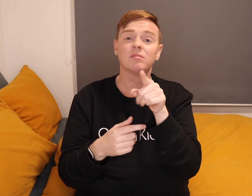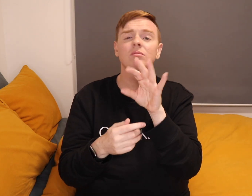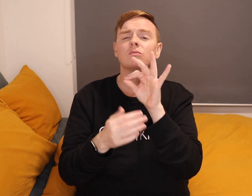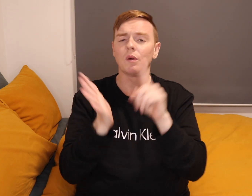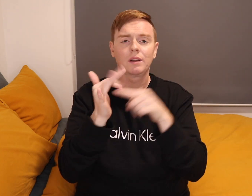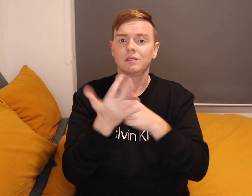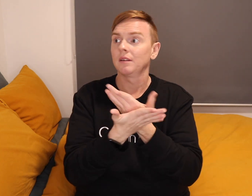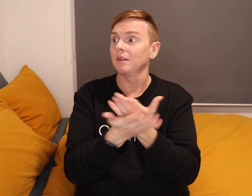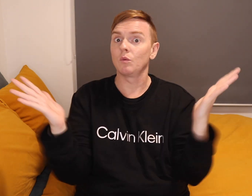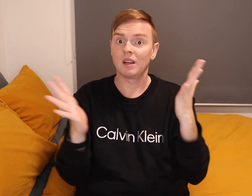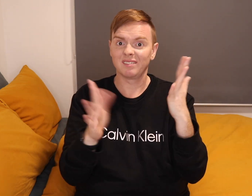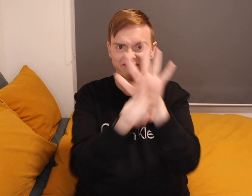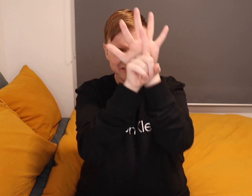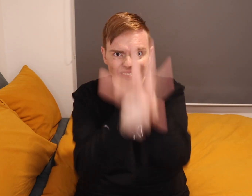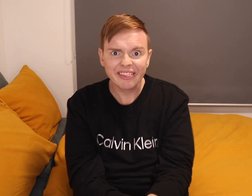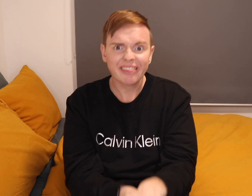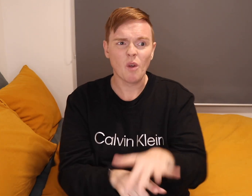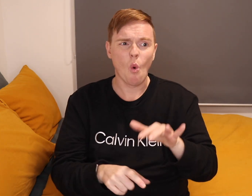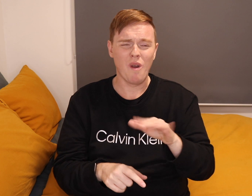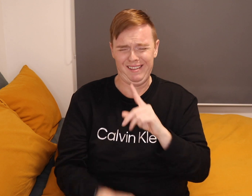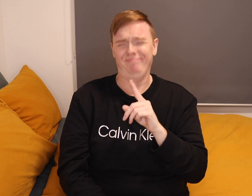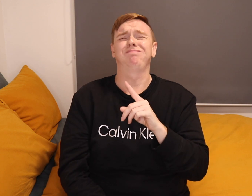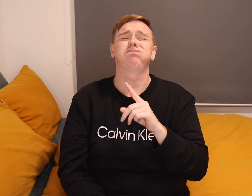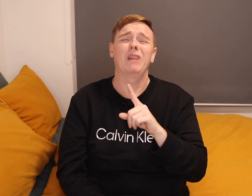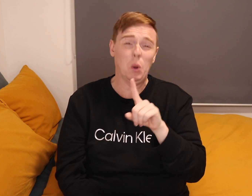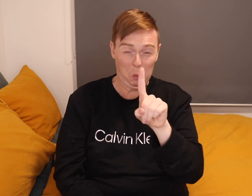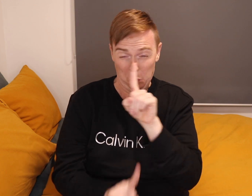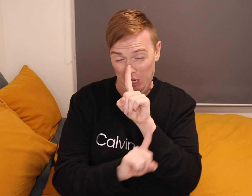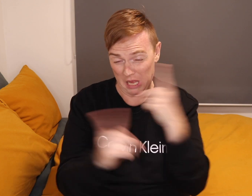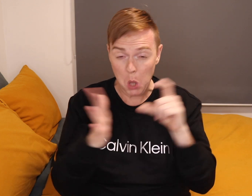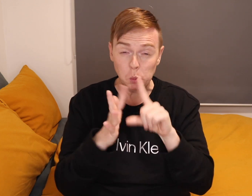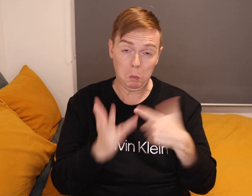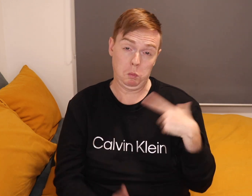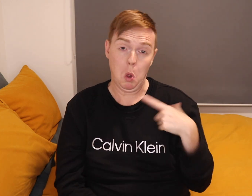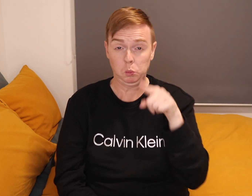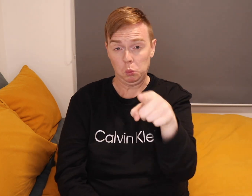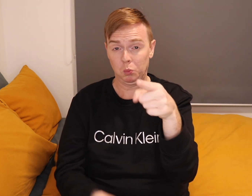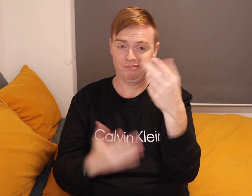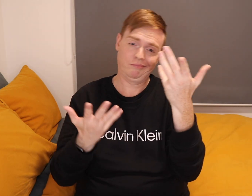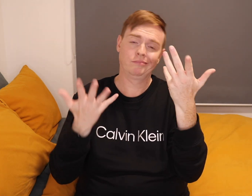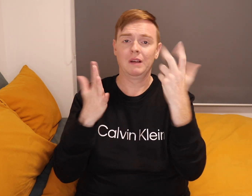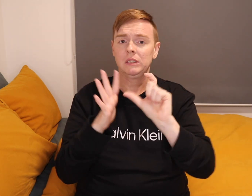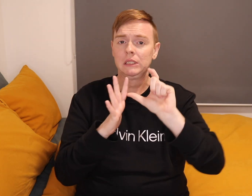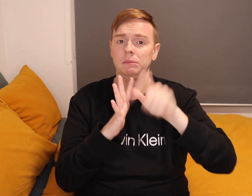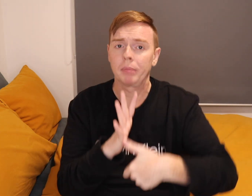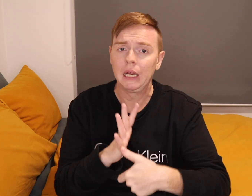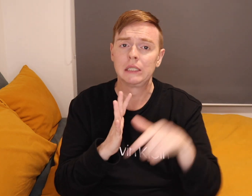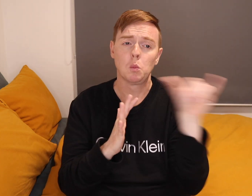Do not let anyone put you down or tell you what to do. Or telling you can't do that because you have a disability,